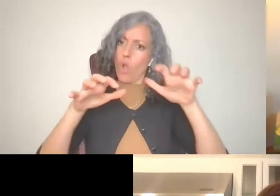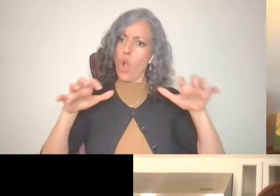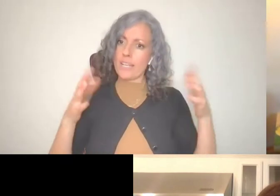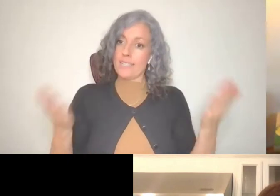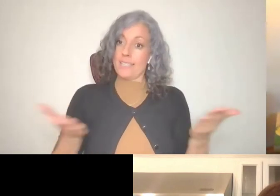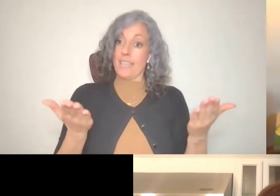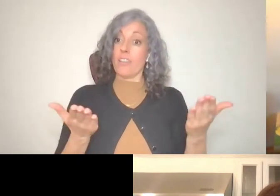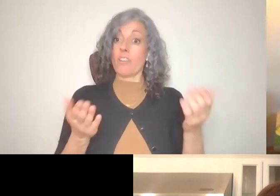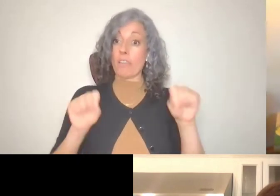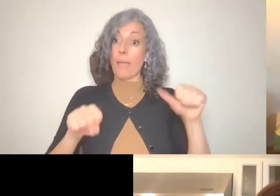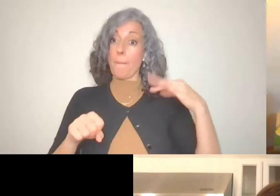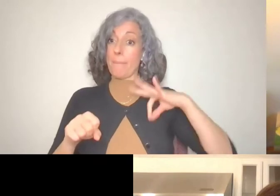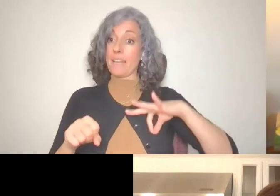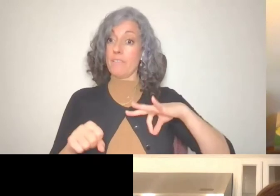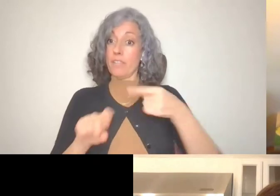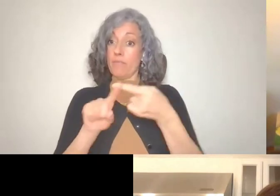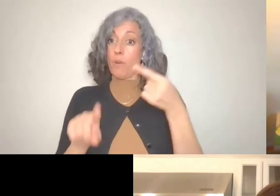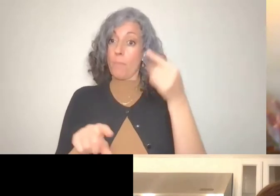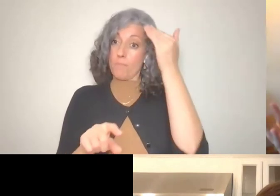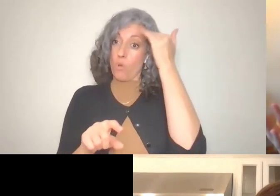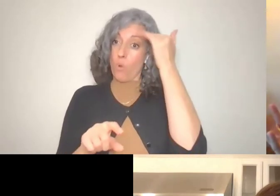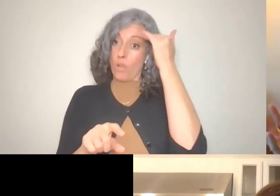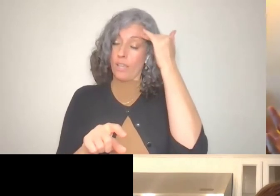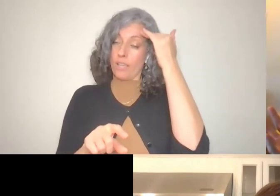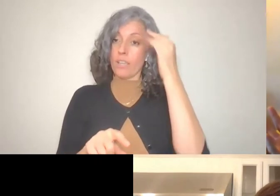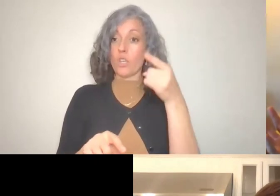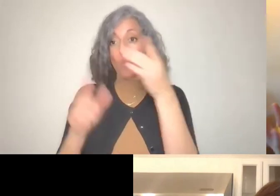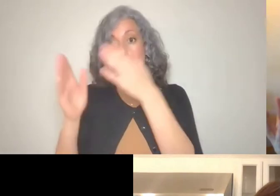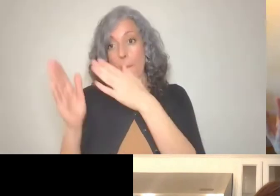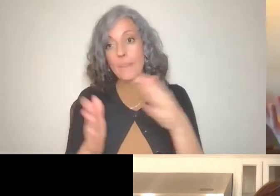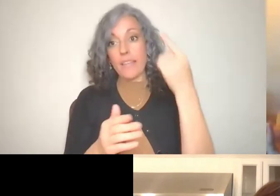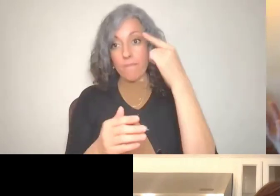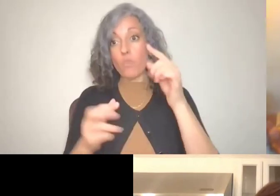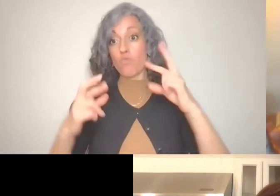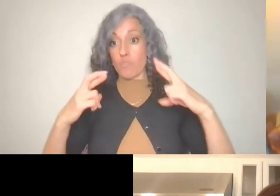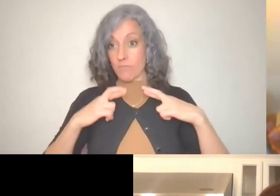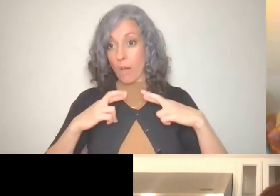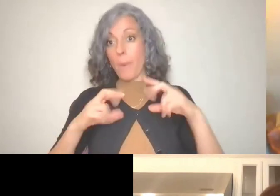from knowing, you know, you're planning for retirement, but you're ABLE account funds.